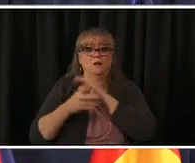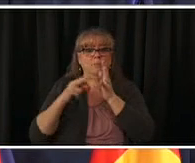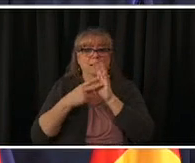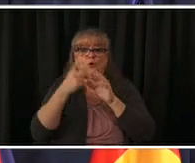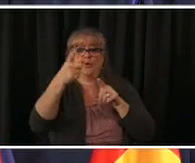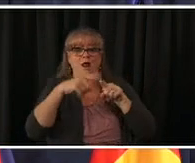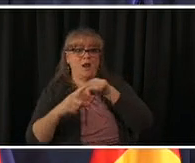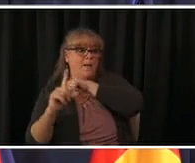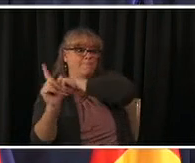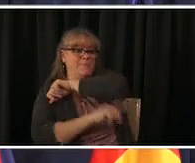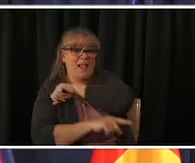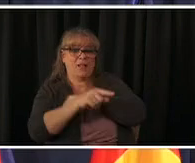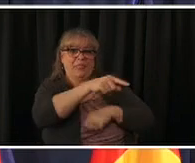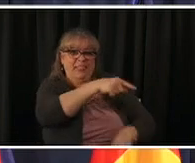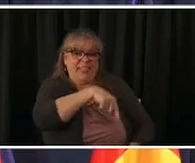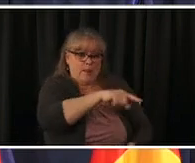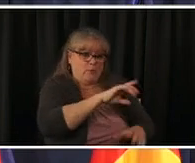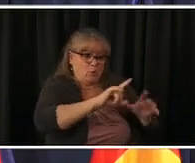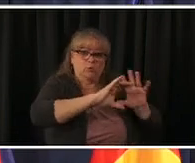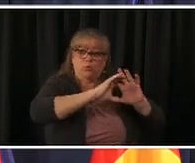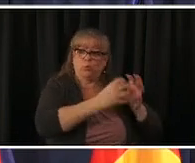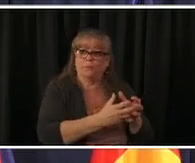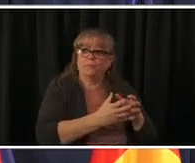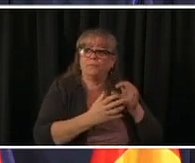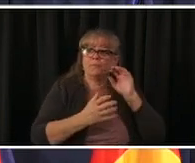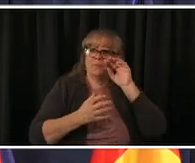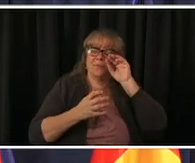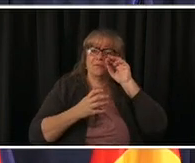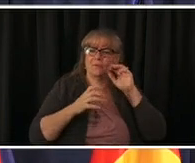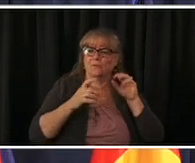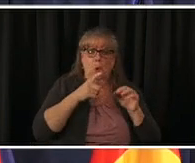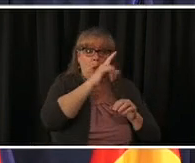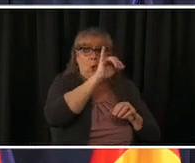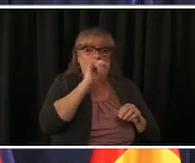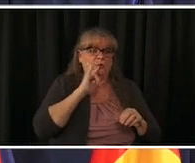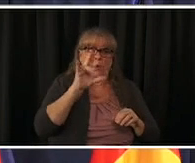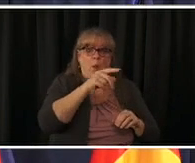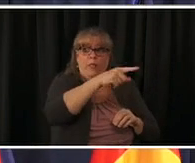violating capacity restrictions they are of course subject to the law and sanctions there have been